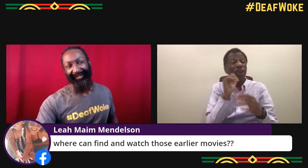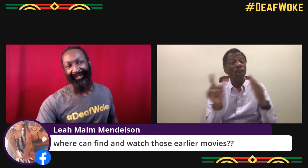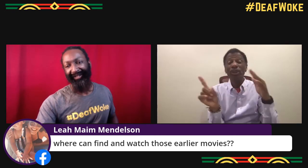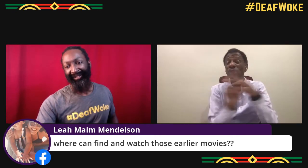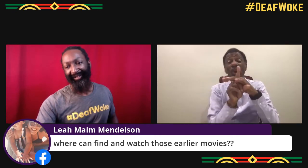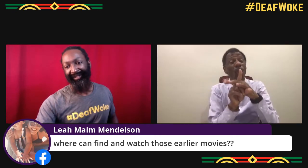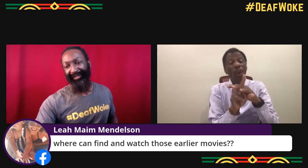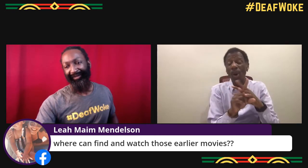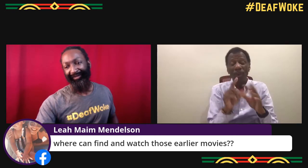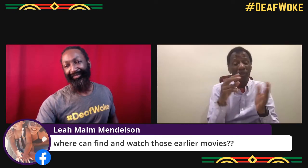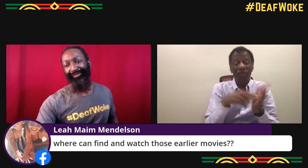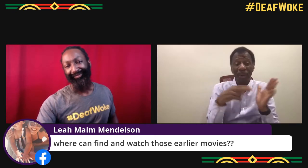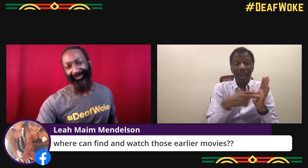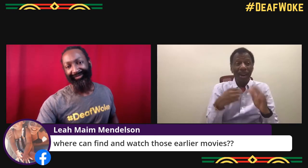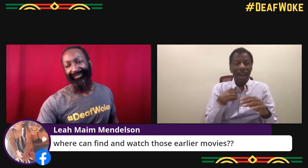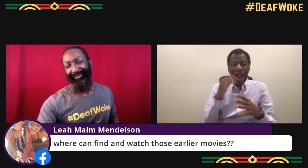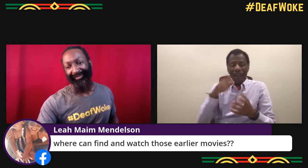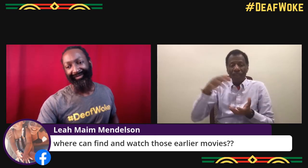I think a lot of it you can catch up on YouTube.